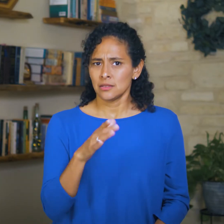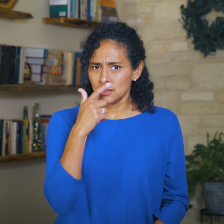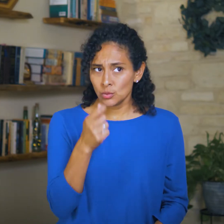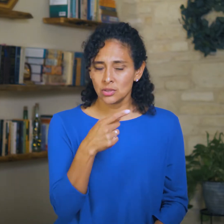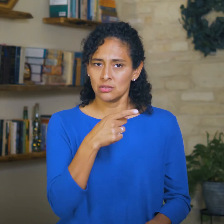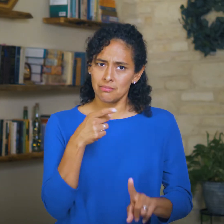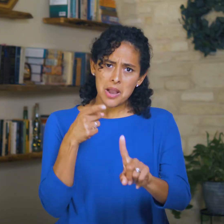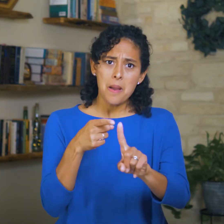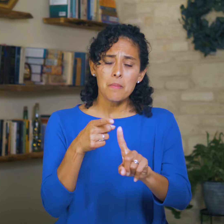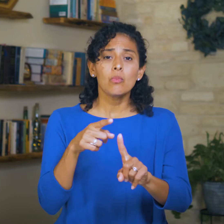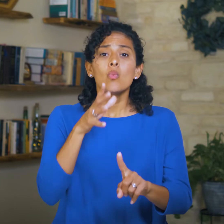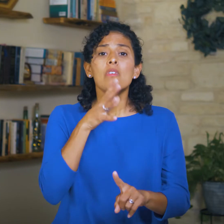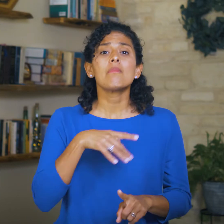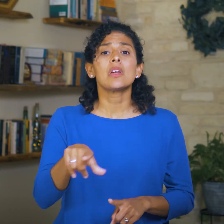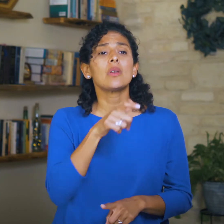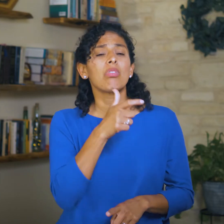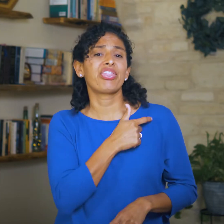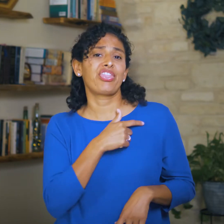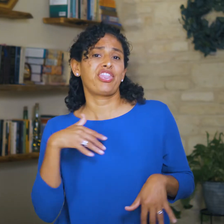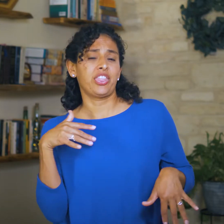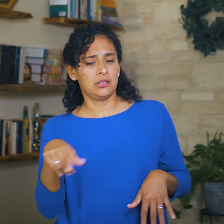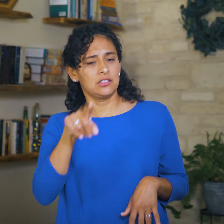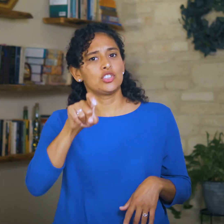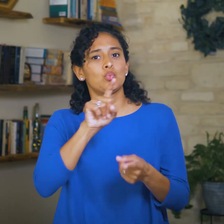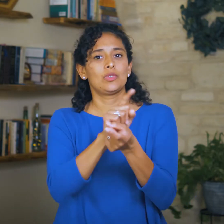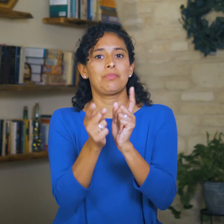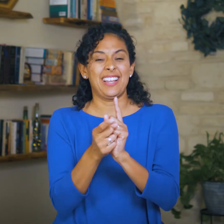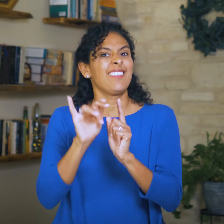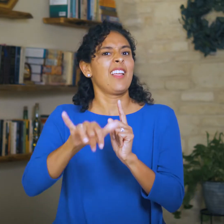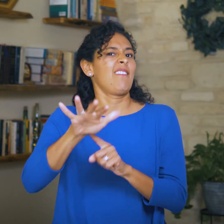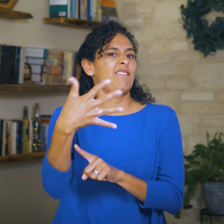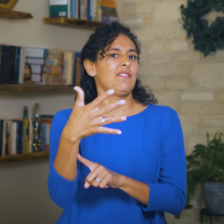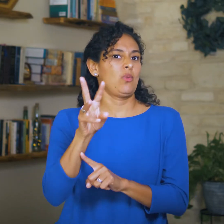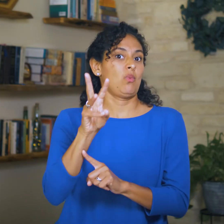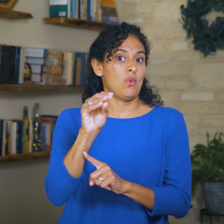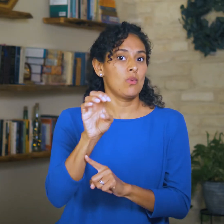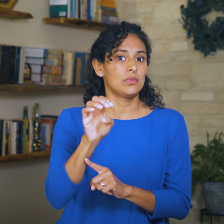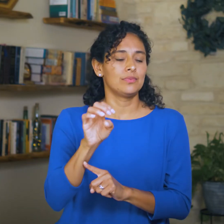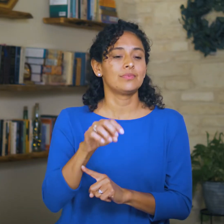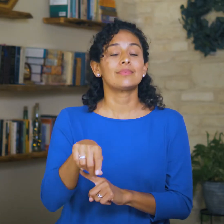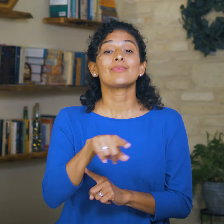He specifically calls the complacent women to repent. They’re the focus of the 5th woe.